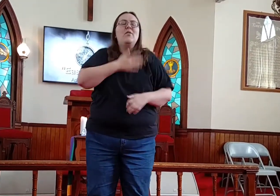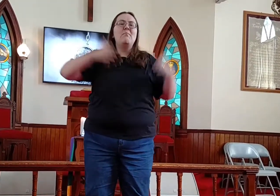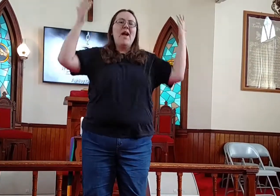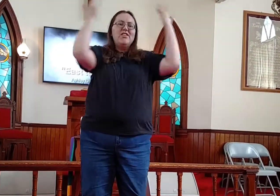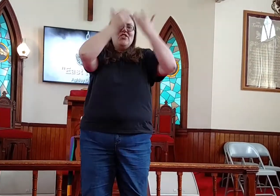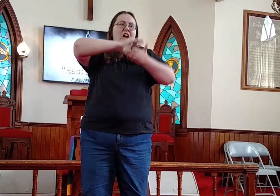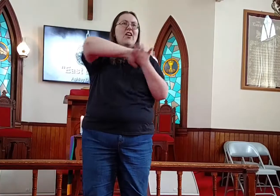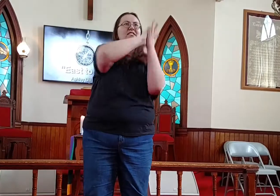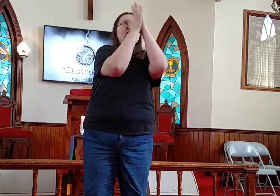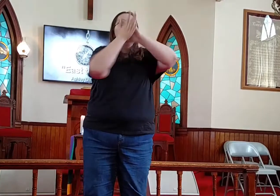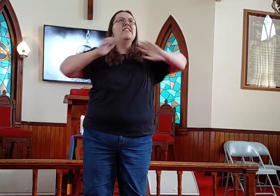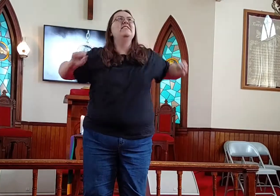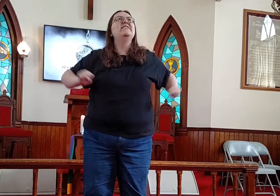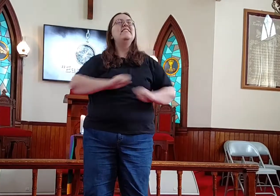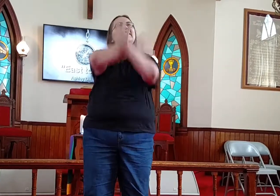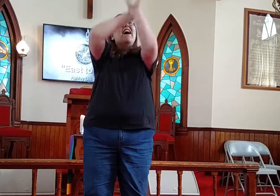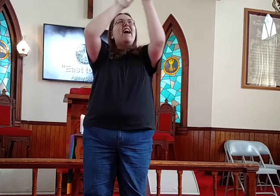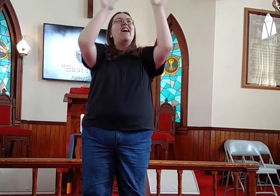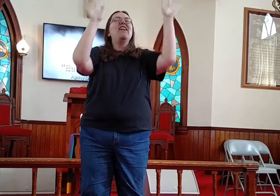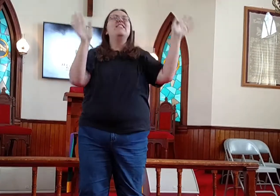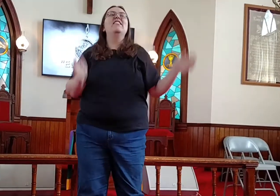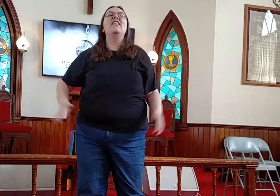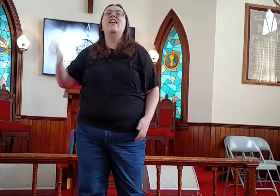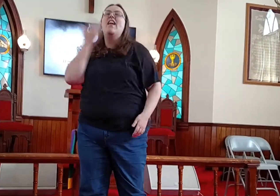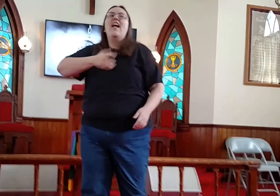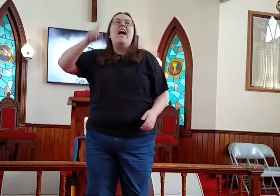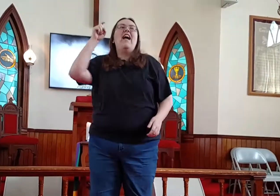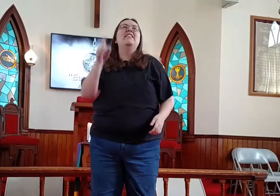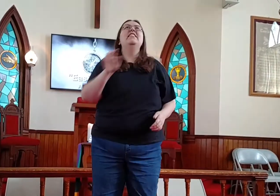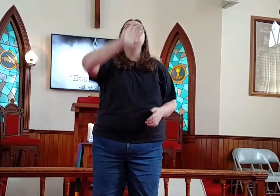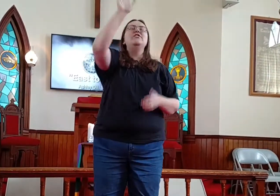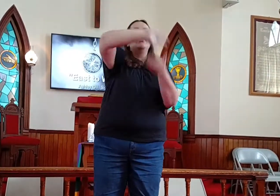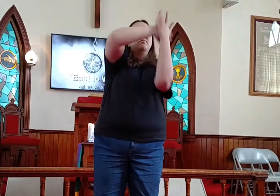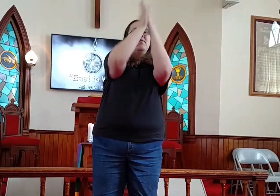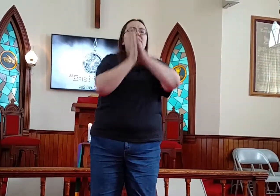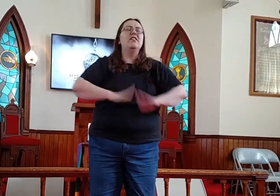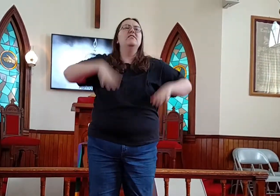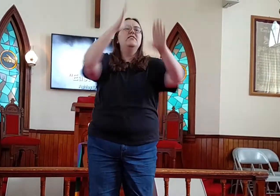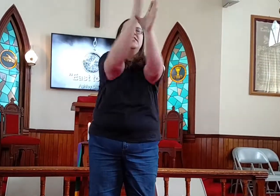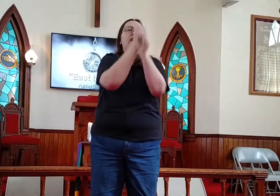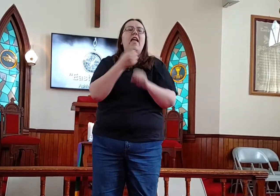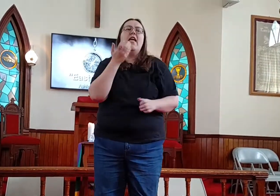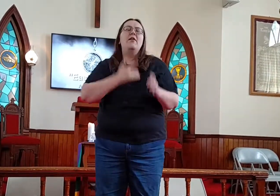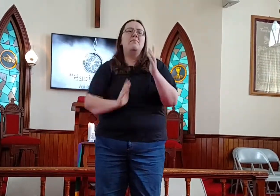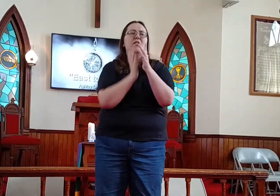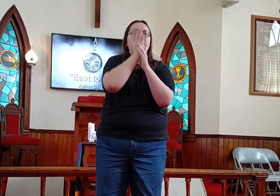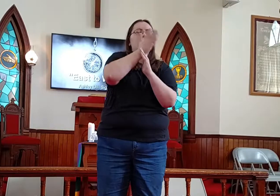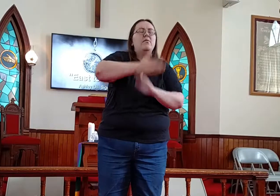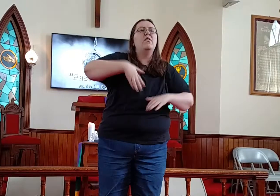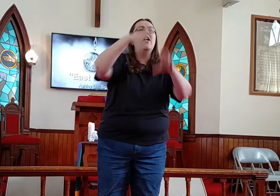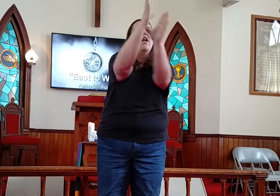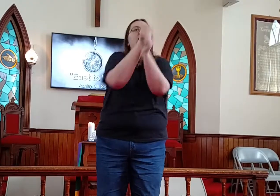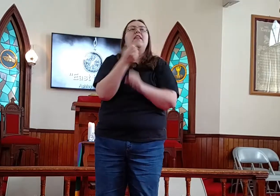Turned my darkness into light I need your peace to get me through